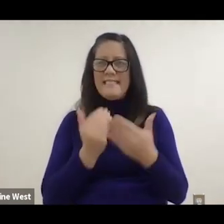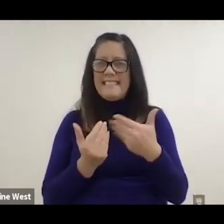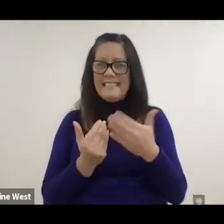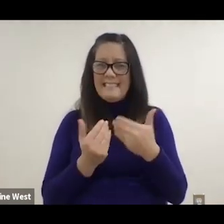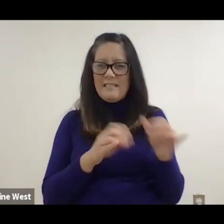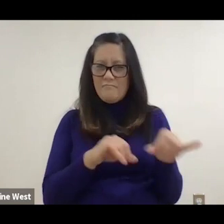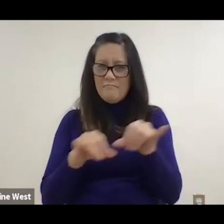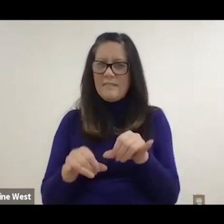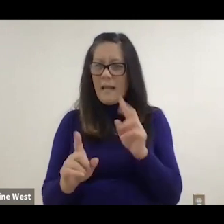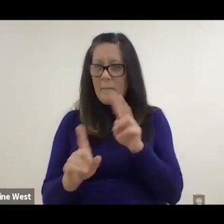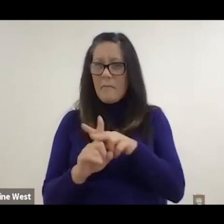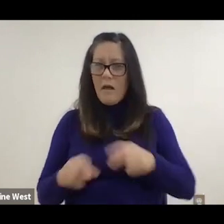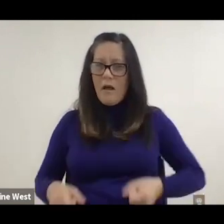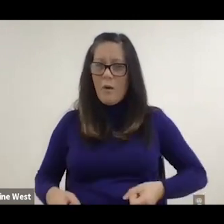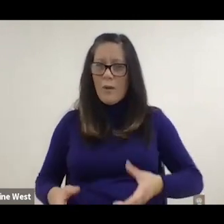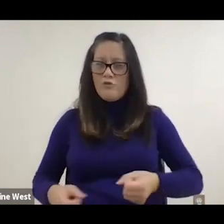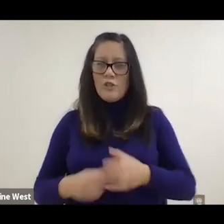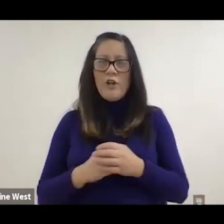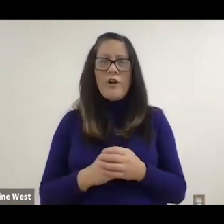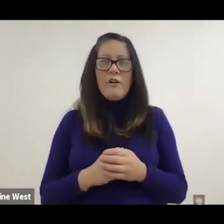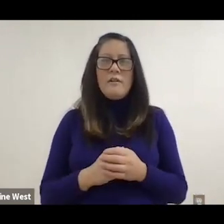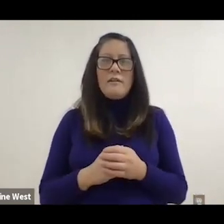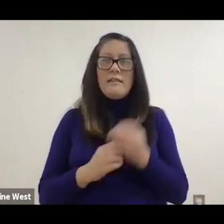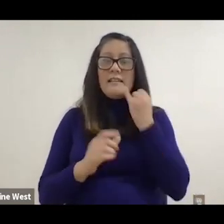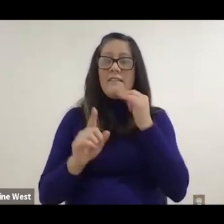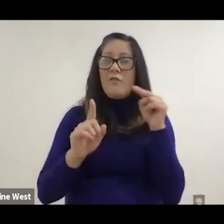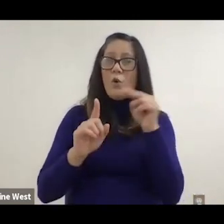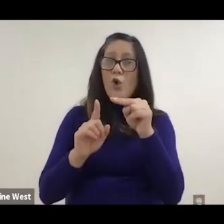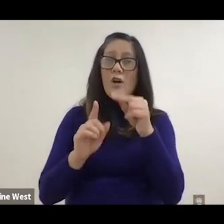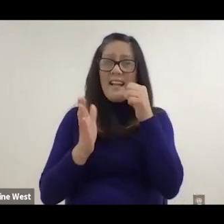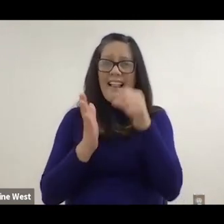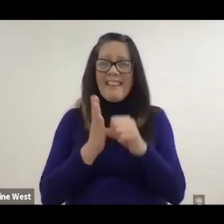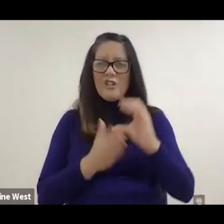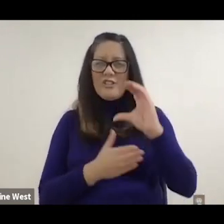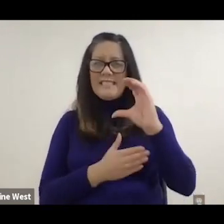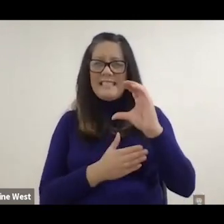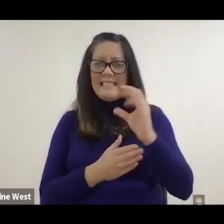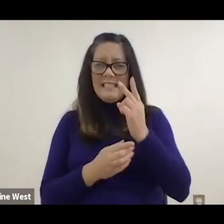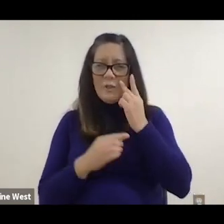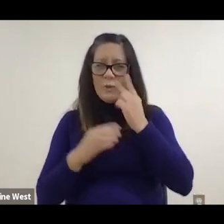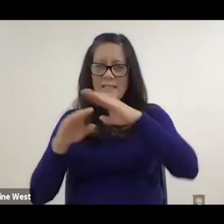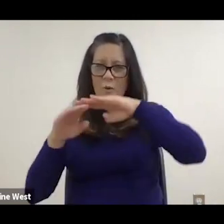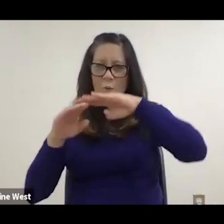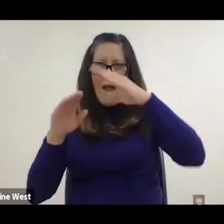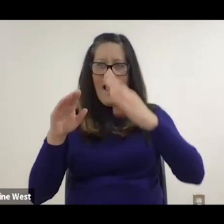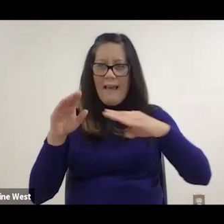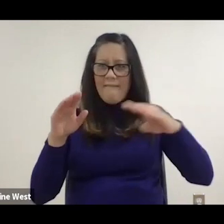and if you look at the item C up there, you can see this kind of wave pattern